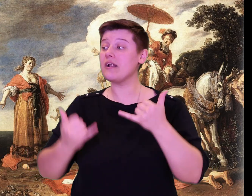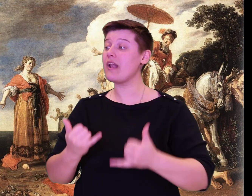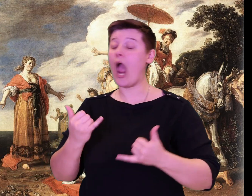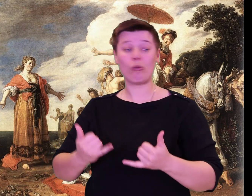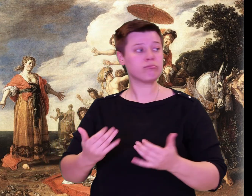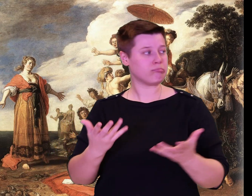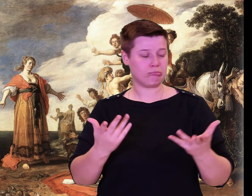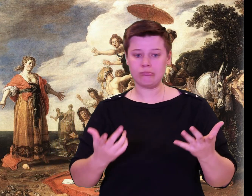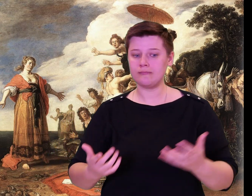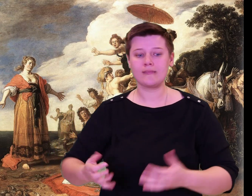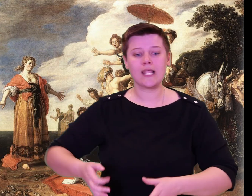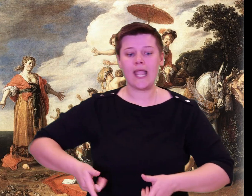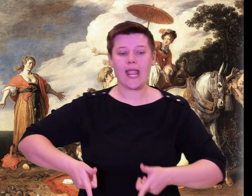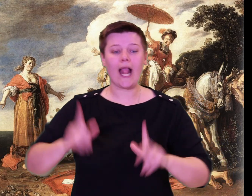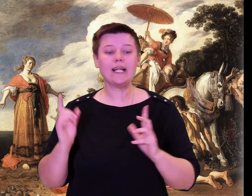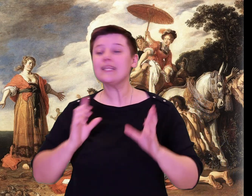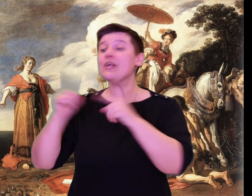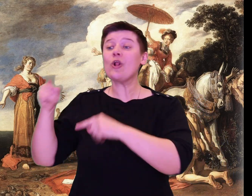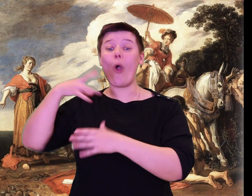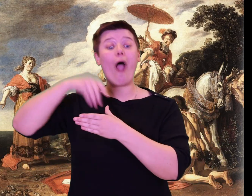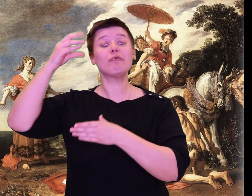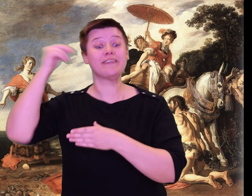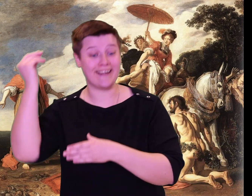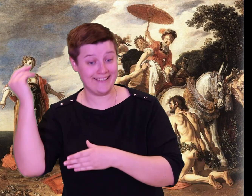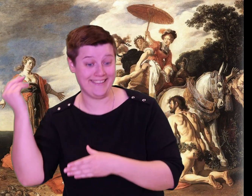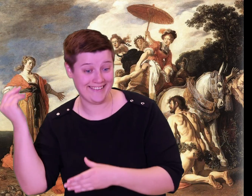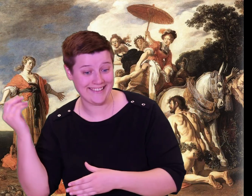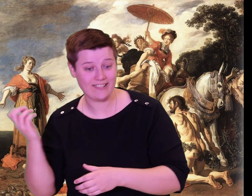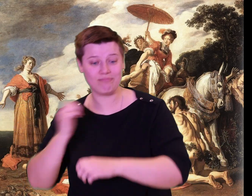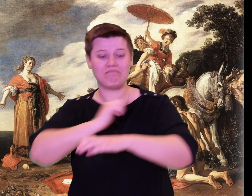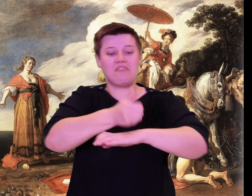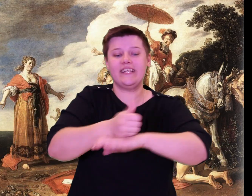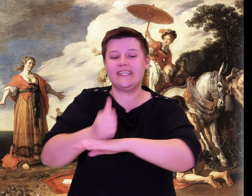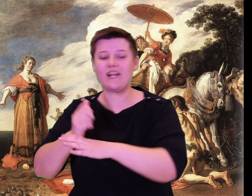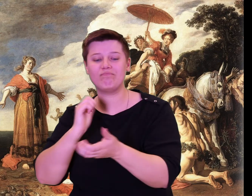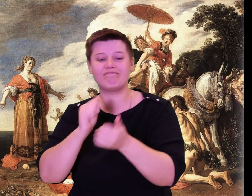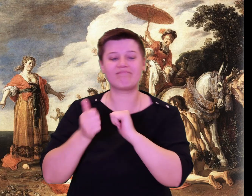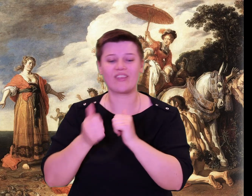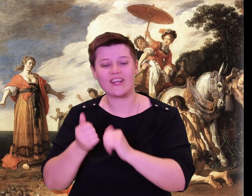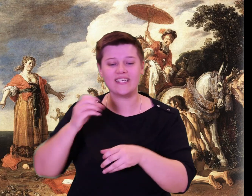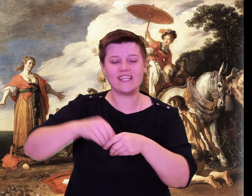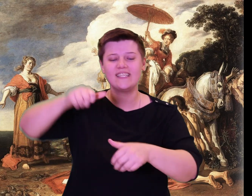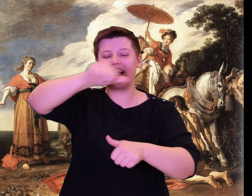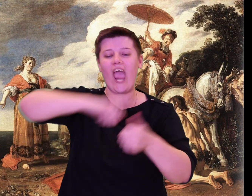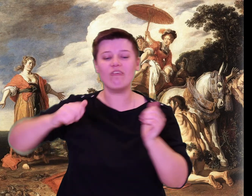"My Lords! We have already satisfied our wish for feasting, and the lyre, the feast's companion.